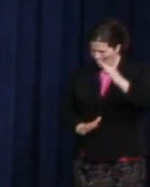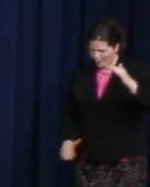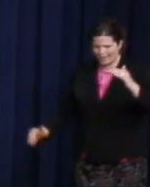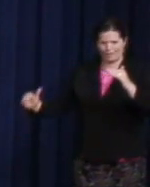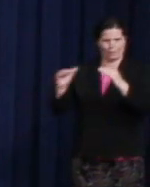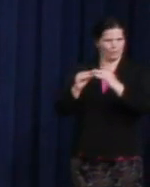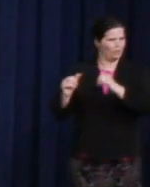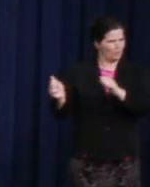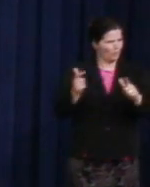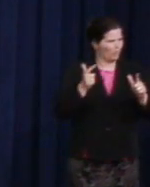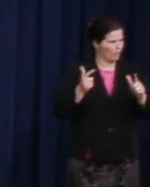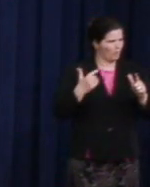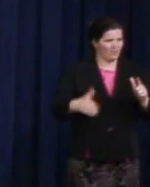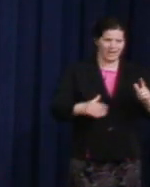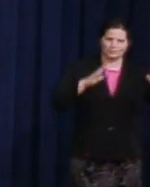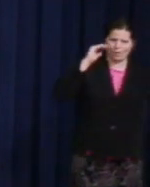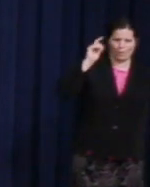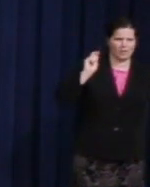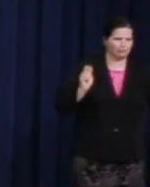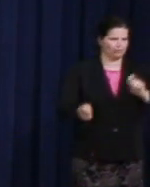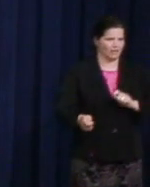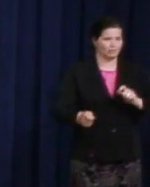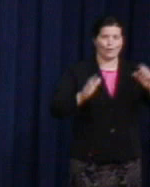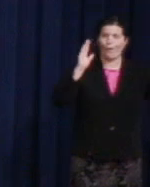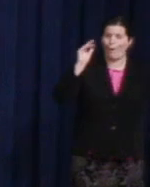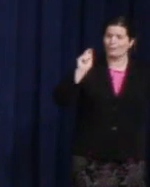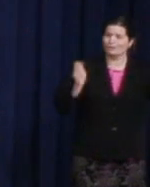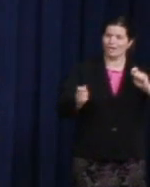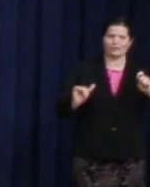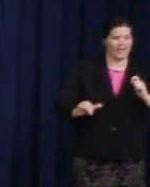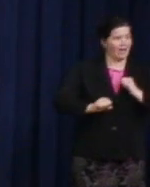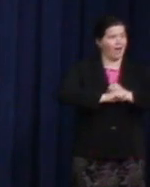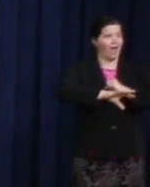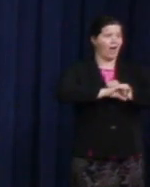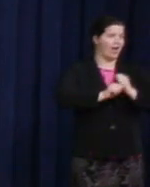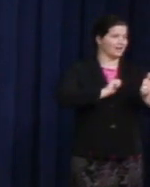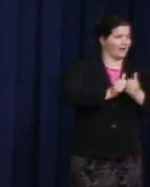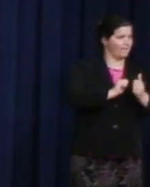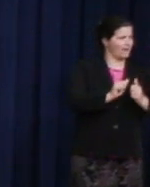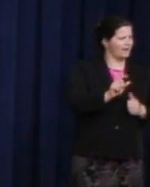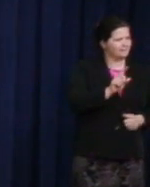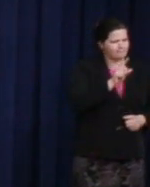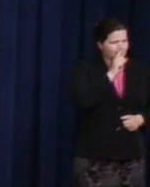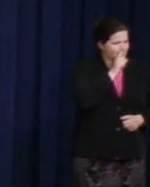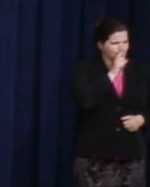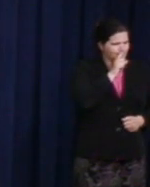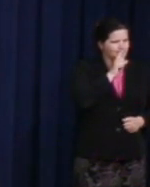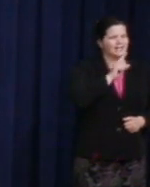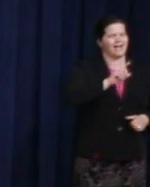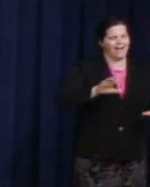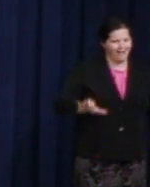Hope and change is not a campaign slogan. It is a call to action, a call that Harvey Milk embodied, a cause he died